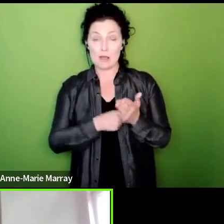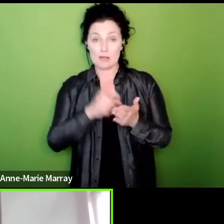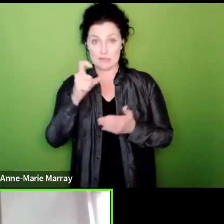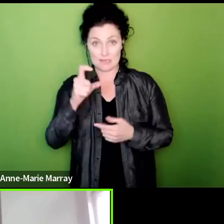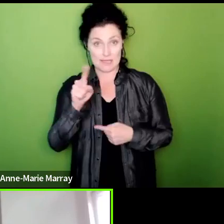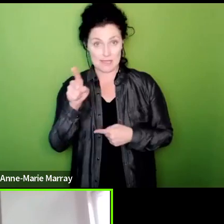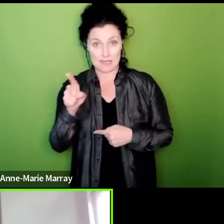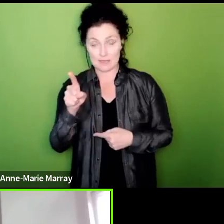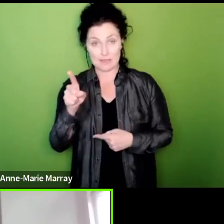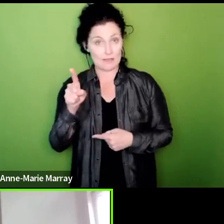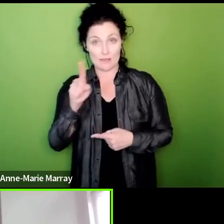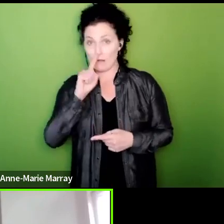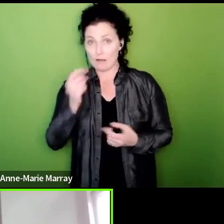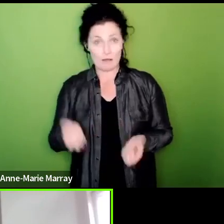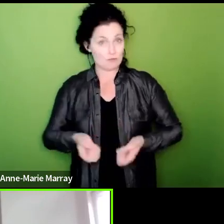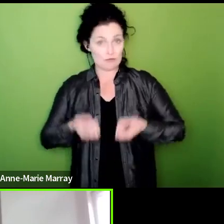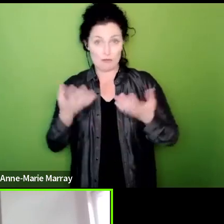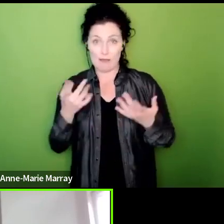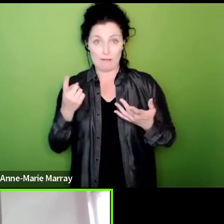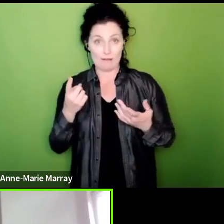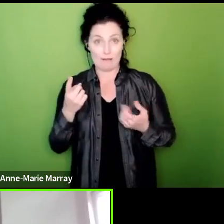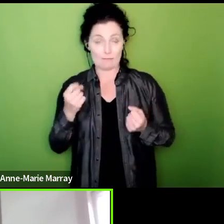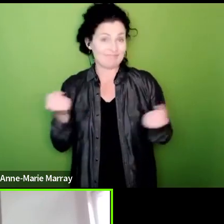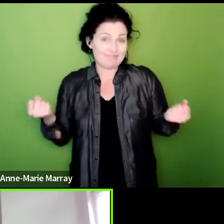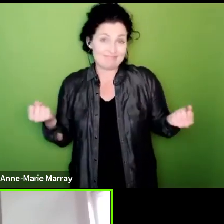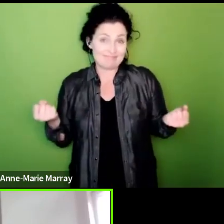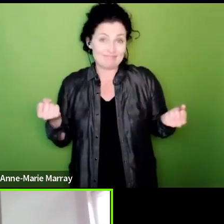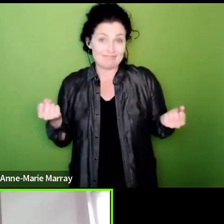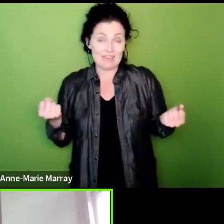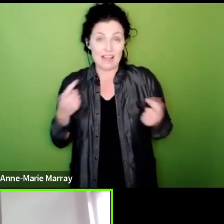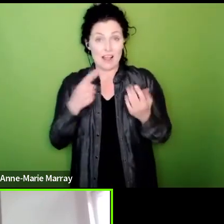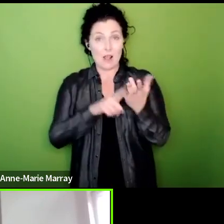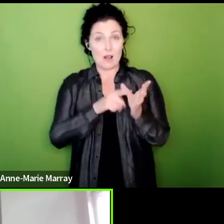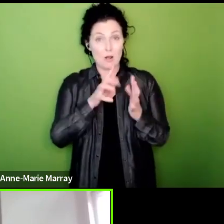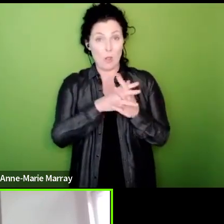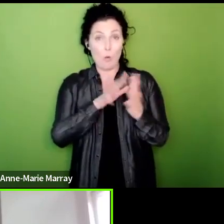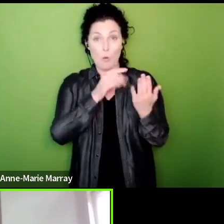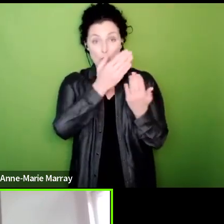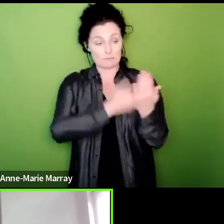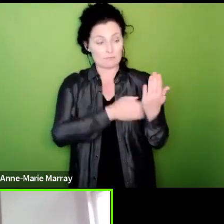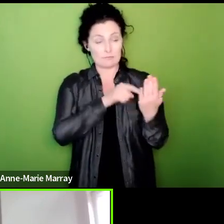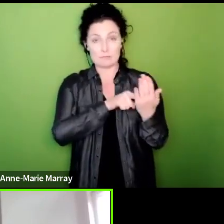in HMRC that's that's how it is and that's the way the law is set up we have to win by employer